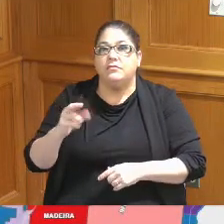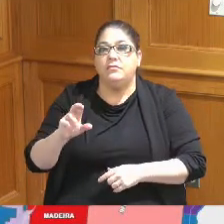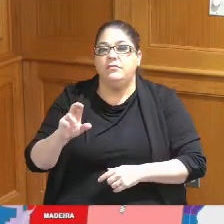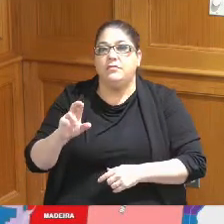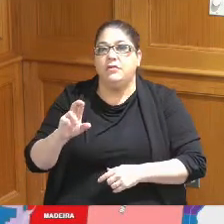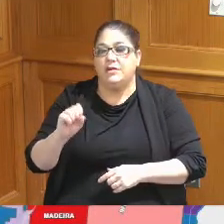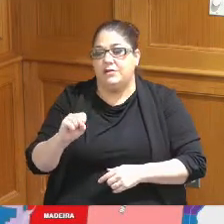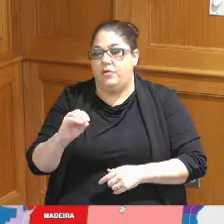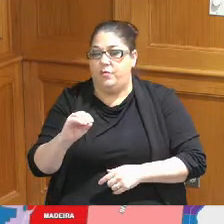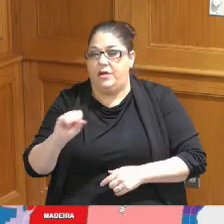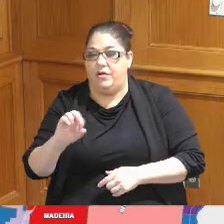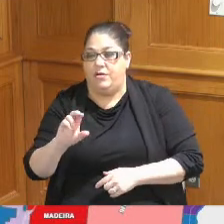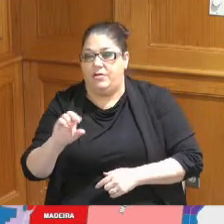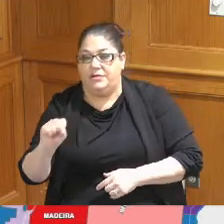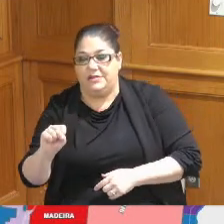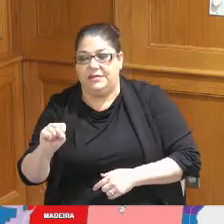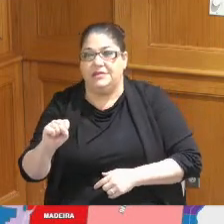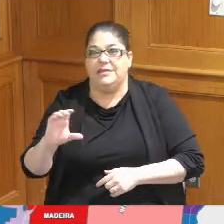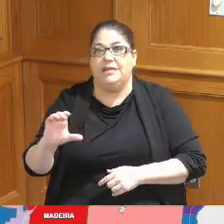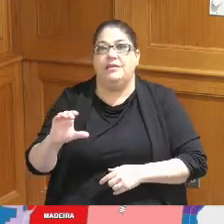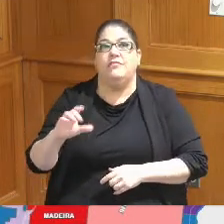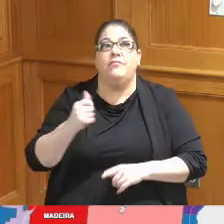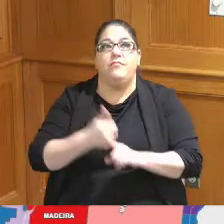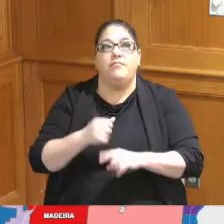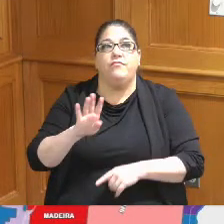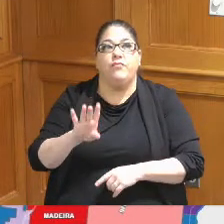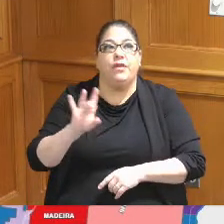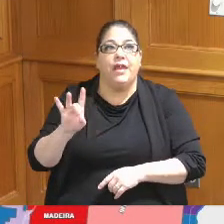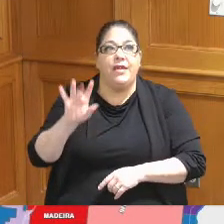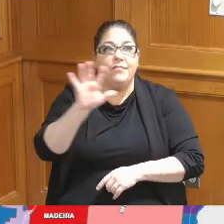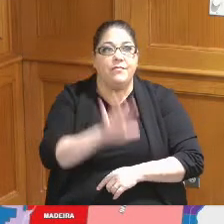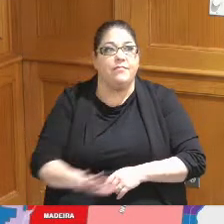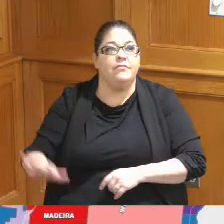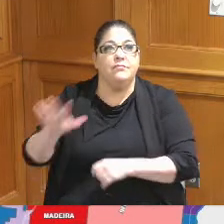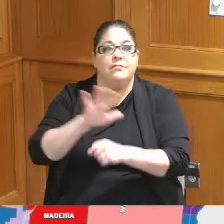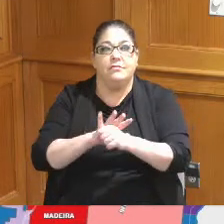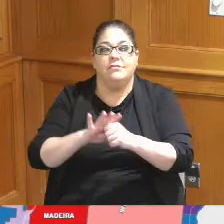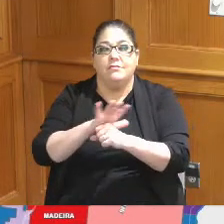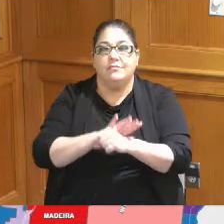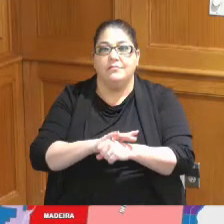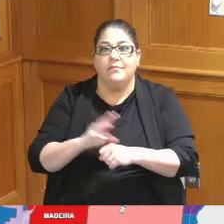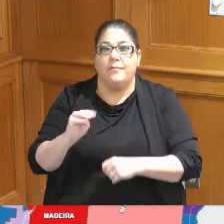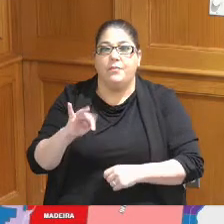we need to do we have 48 political jurisdiction within our district Milford is not considered